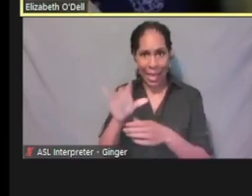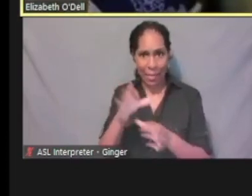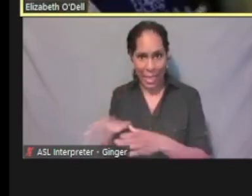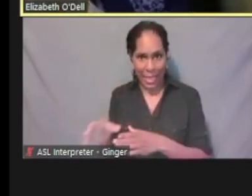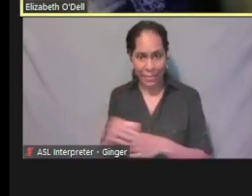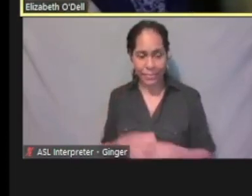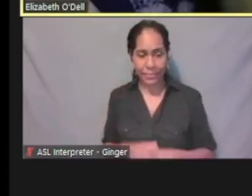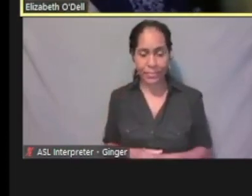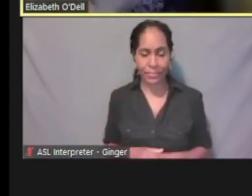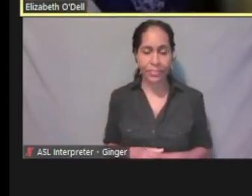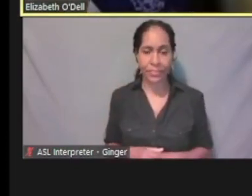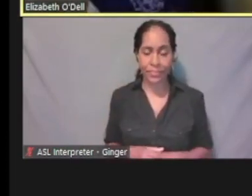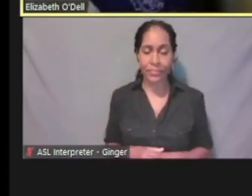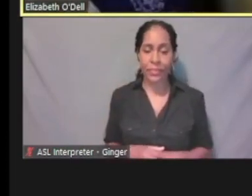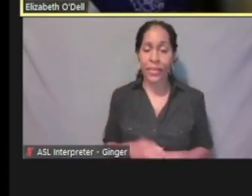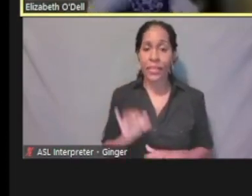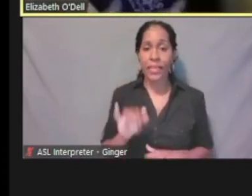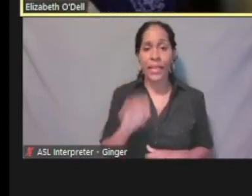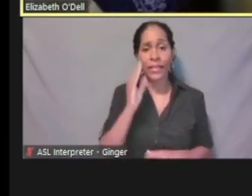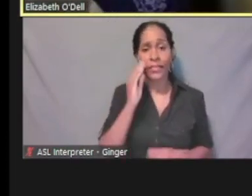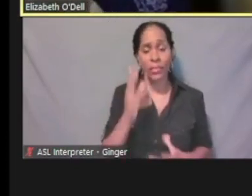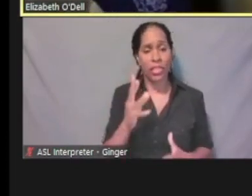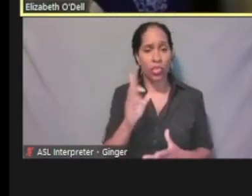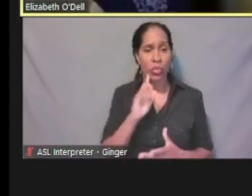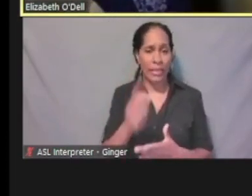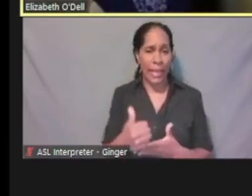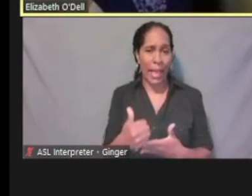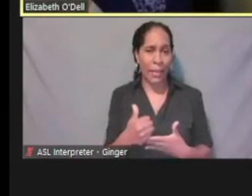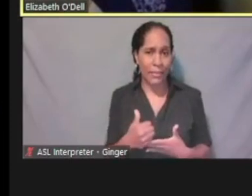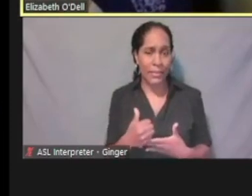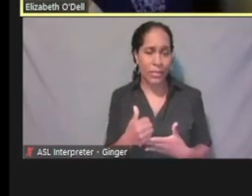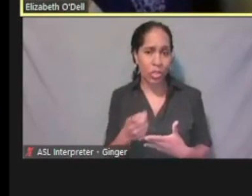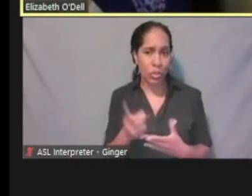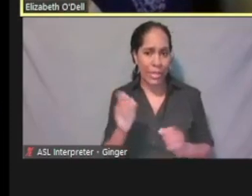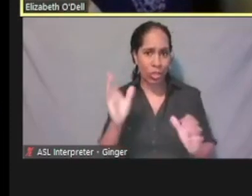So, that information is helpful. There's ways to go and search for that.